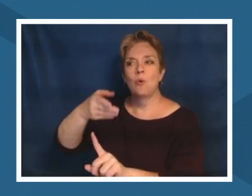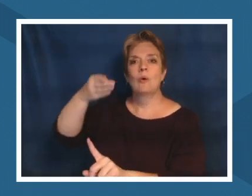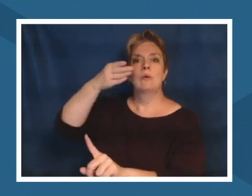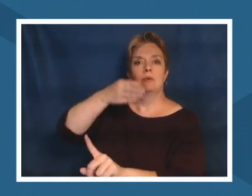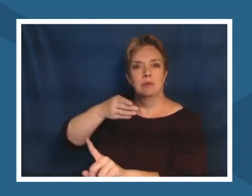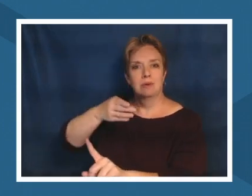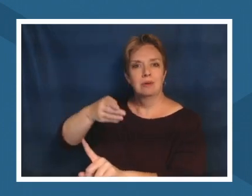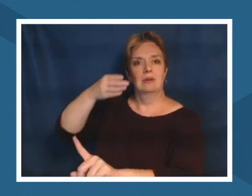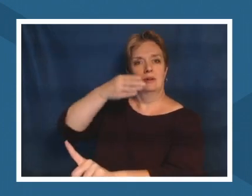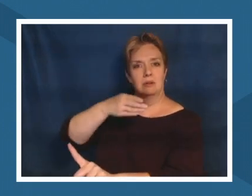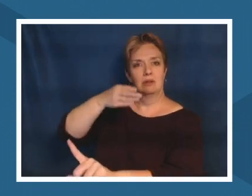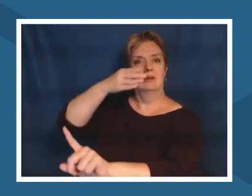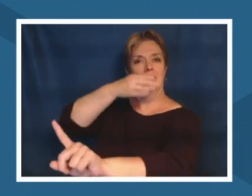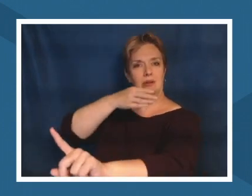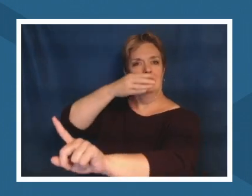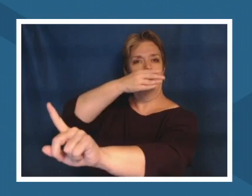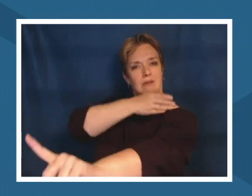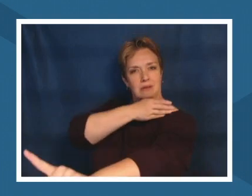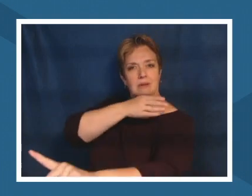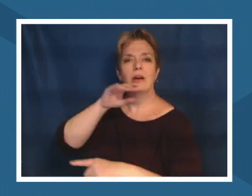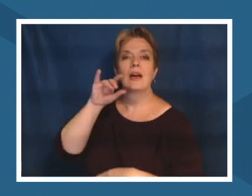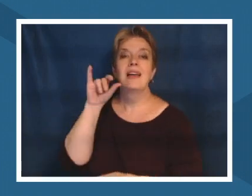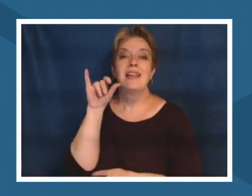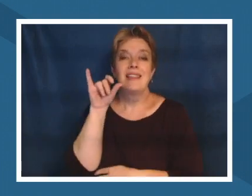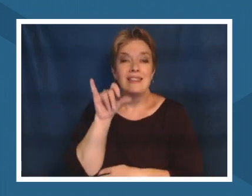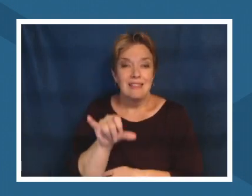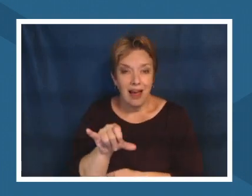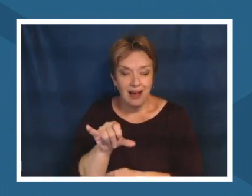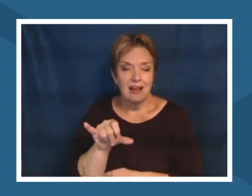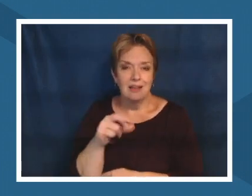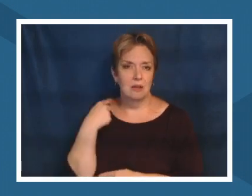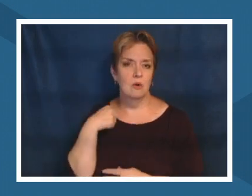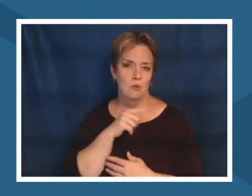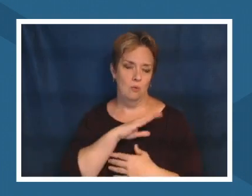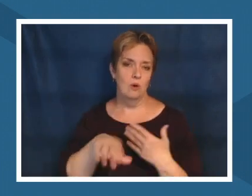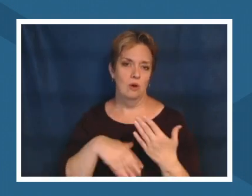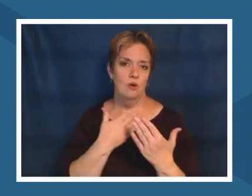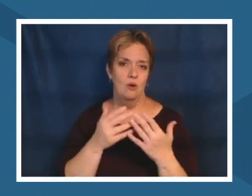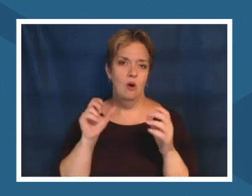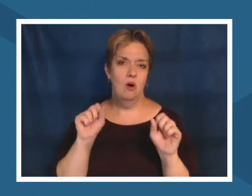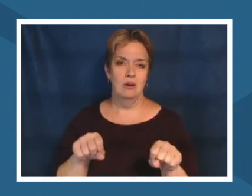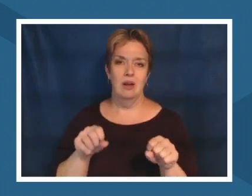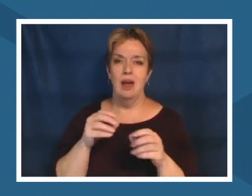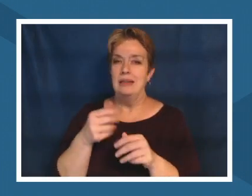something that we can all do and we can do in any